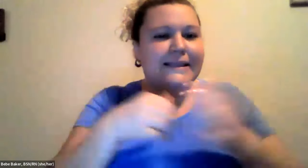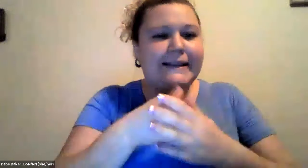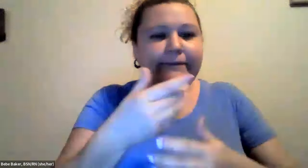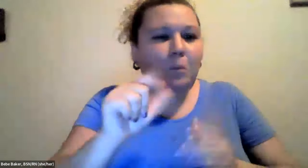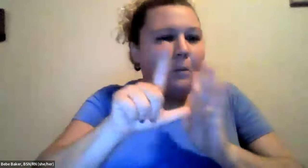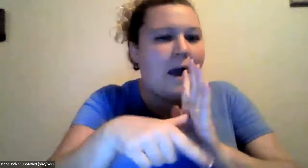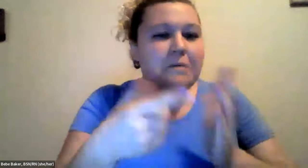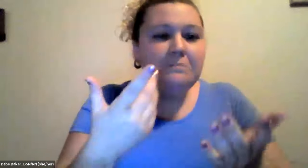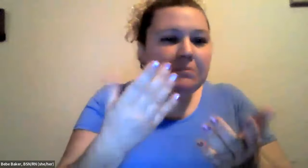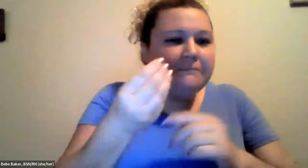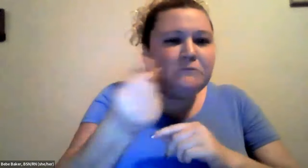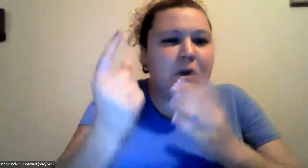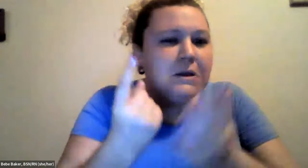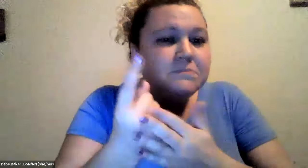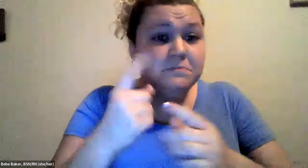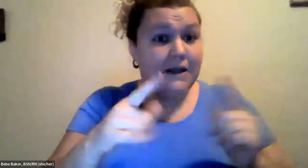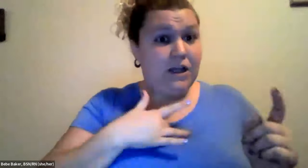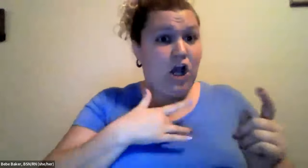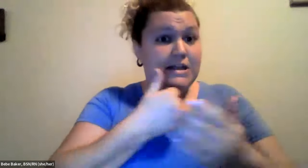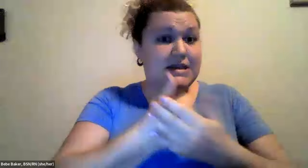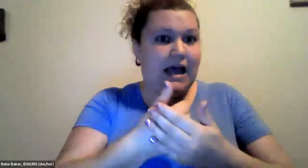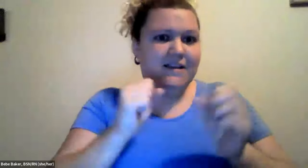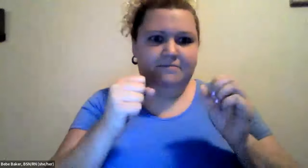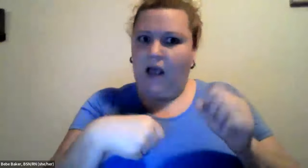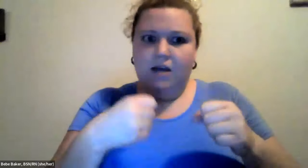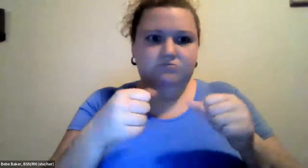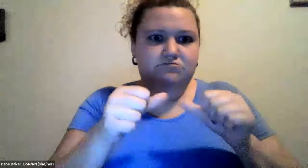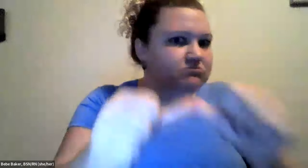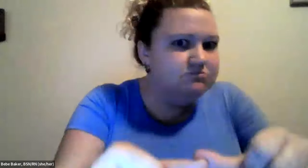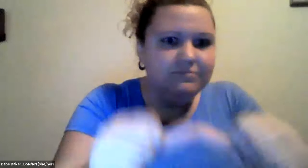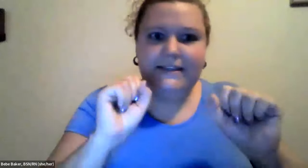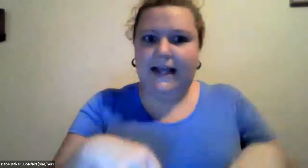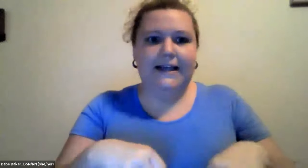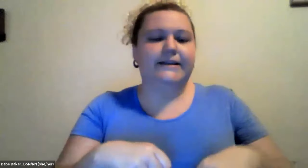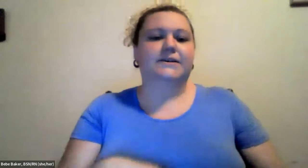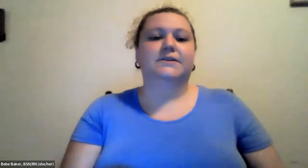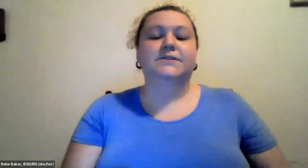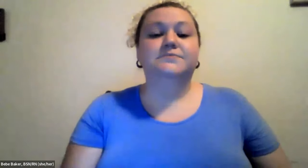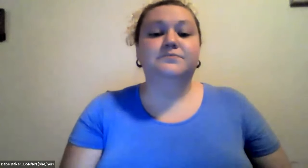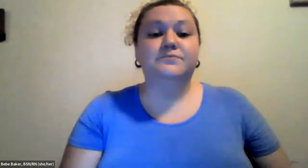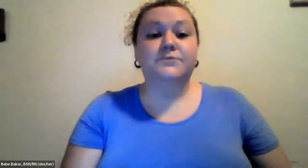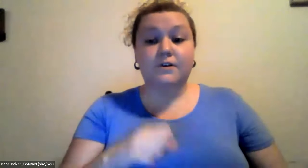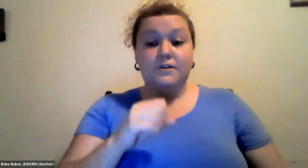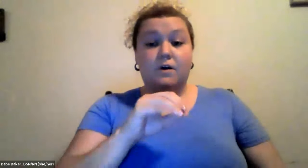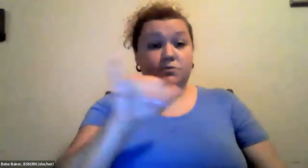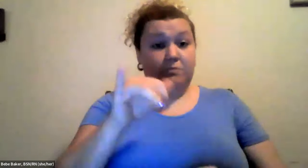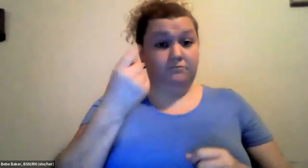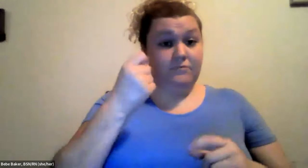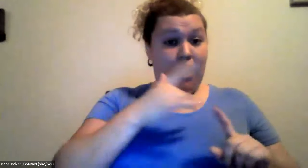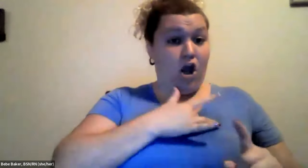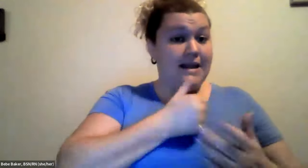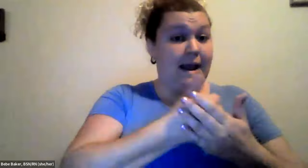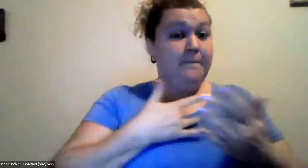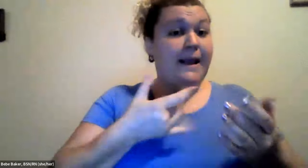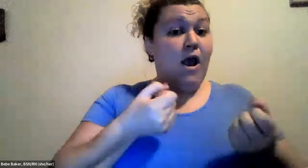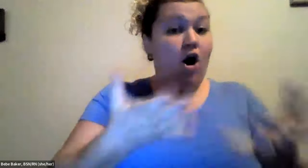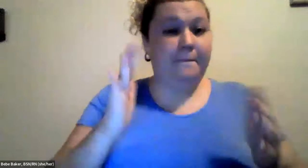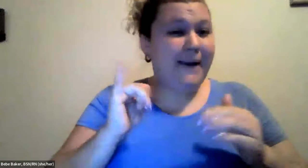Cristine Saunders: So panic attacks tend to go away in a few minutes, maybe even an hour, whereas a heart attack can go on the symptoms go on for a long time.